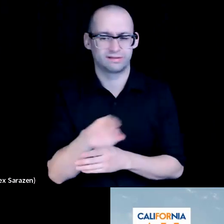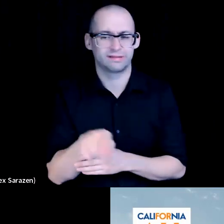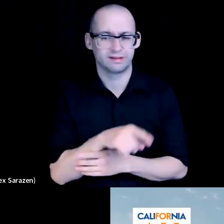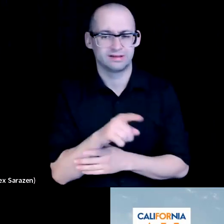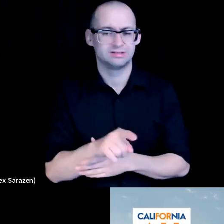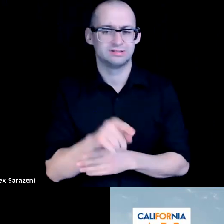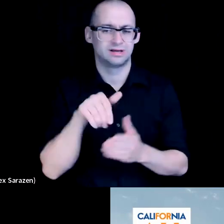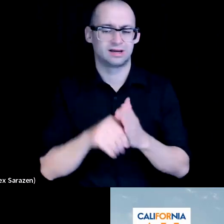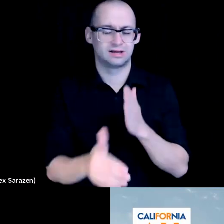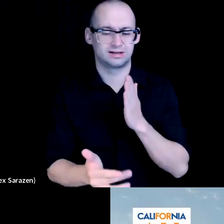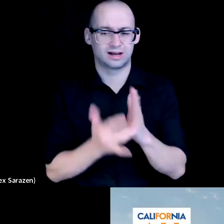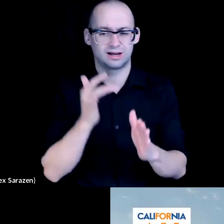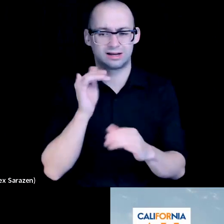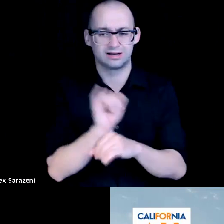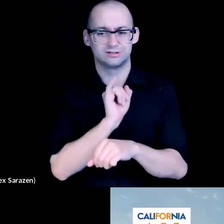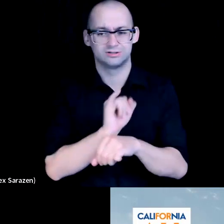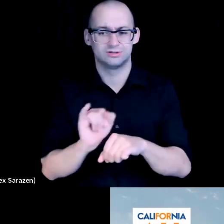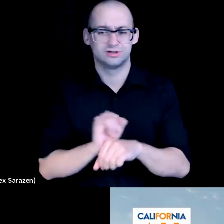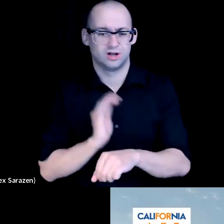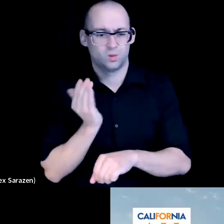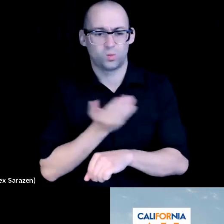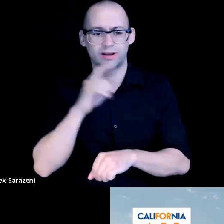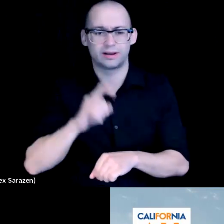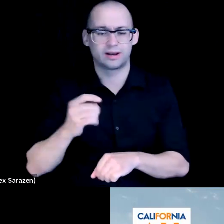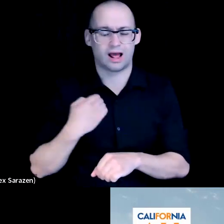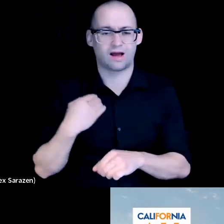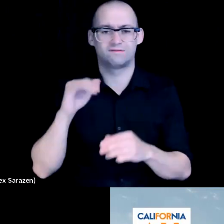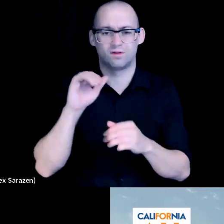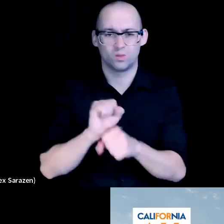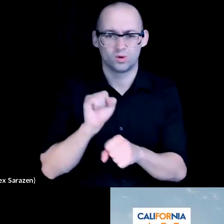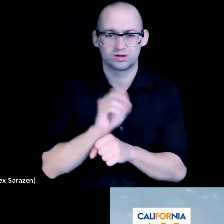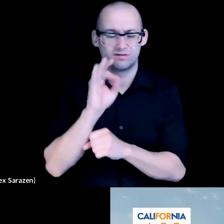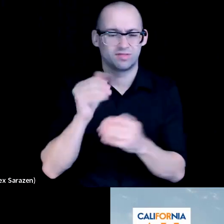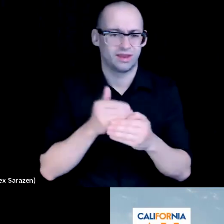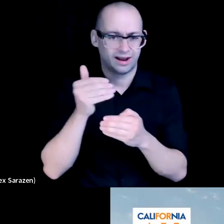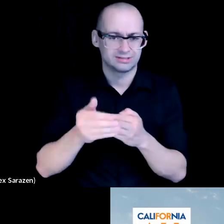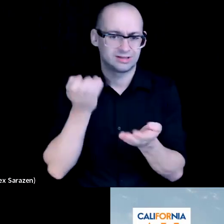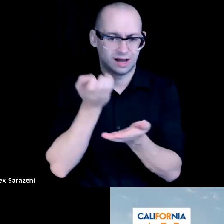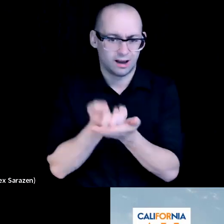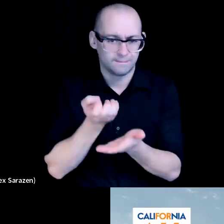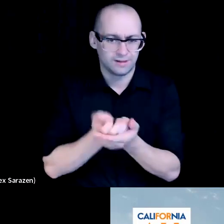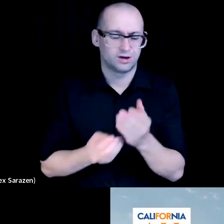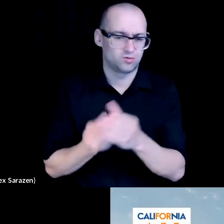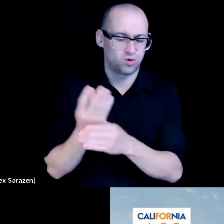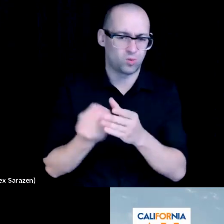tech industry. I mean, we need to have the workers of the next economy, you know, be diverse and dispersed